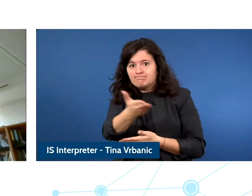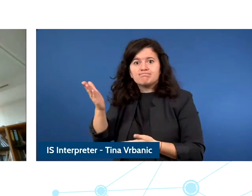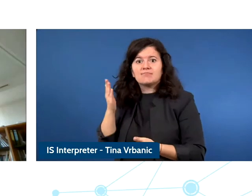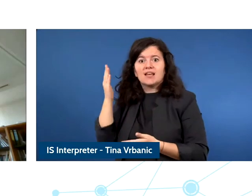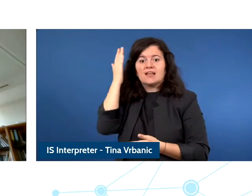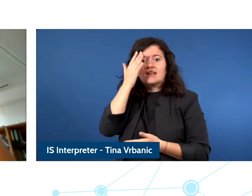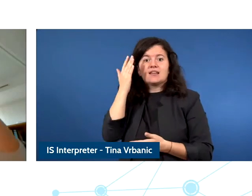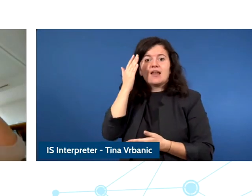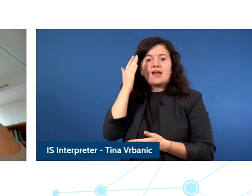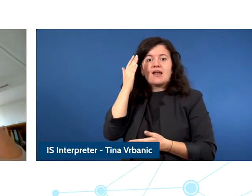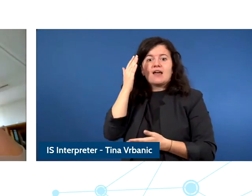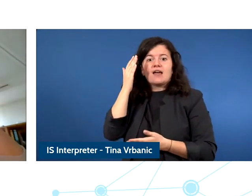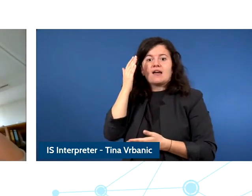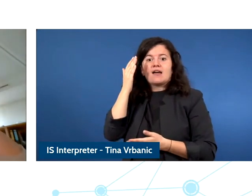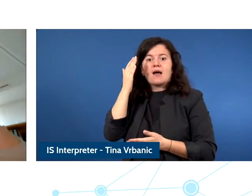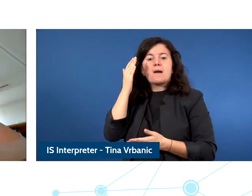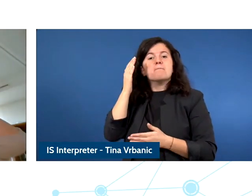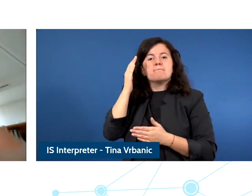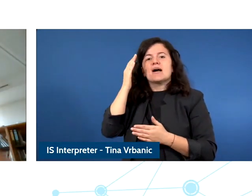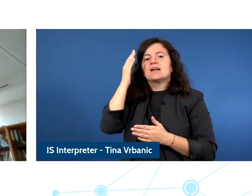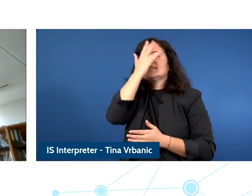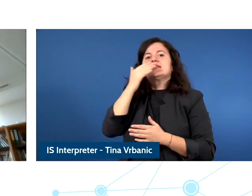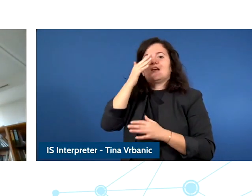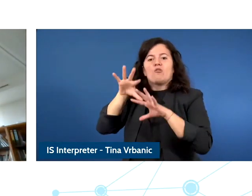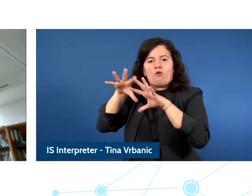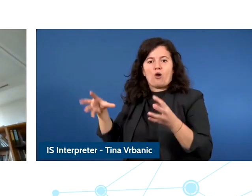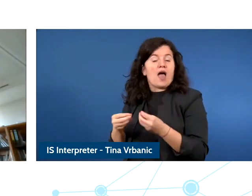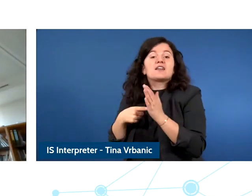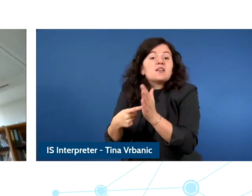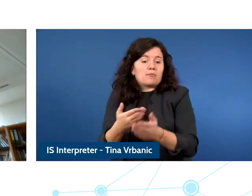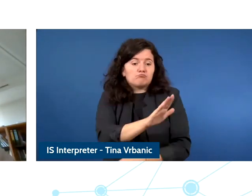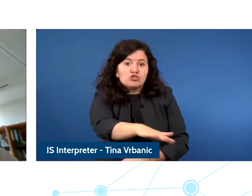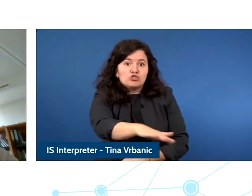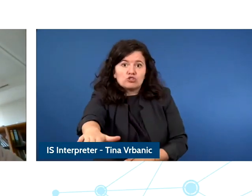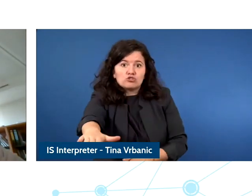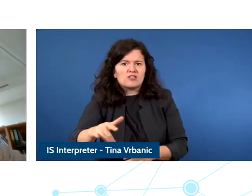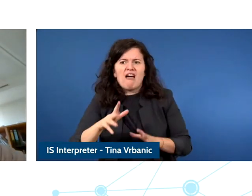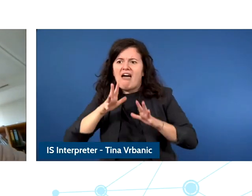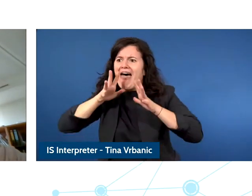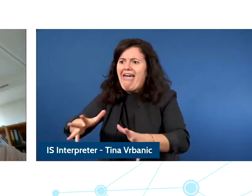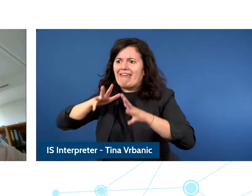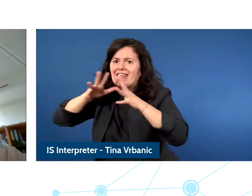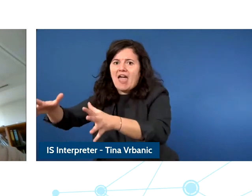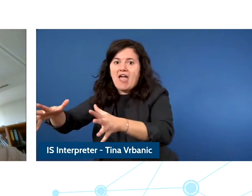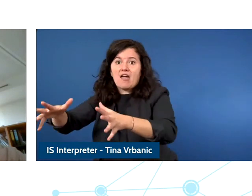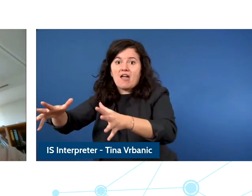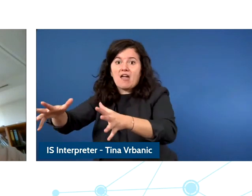Children have access to hateful material and they have access to pornography they